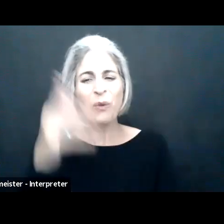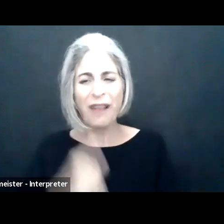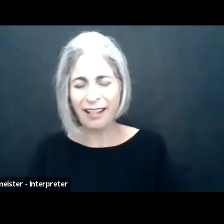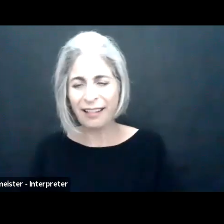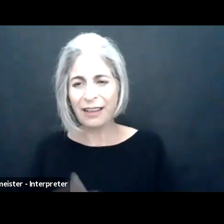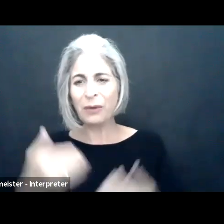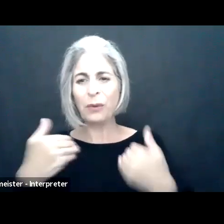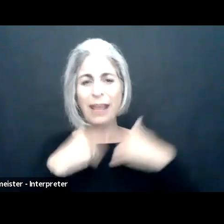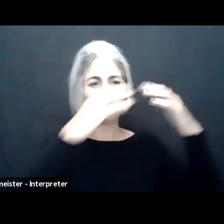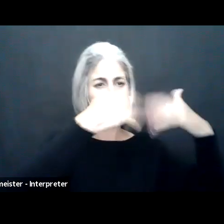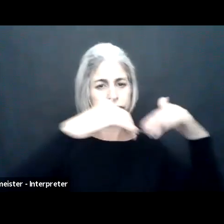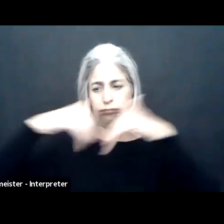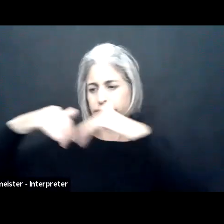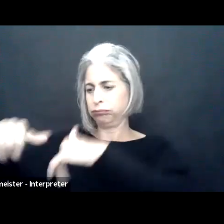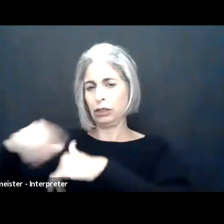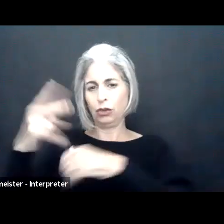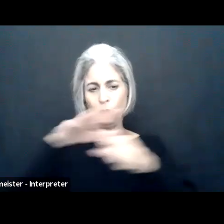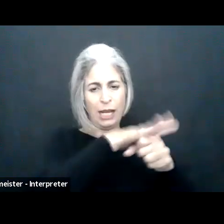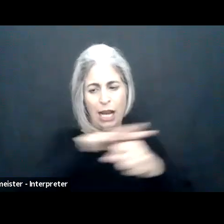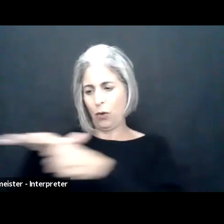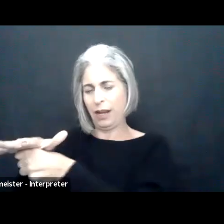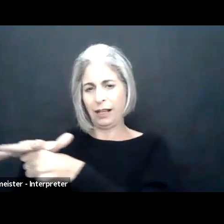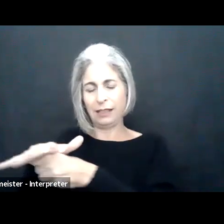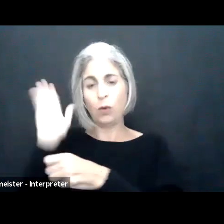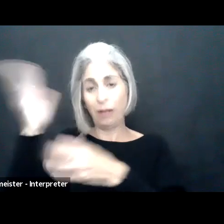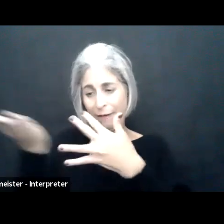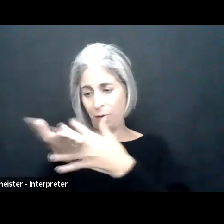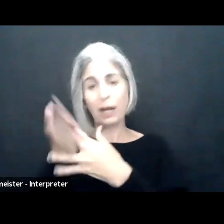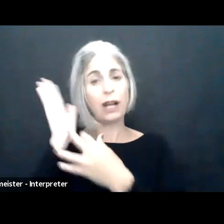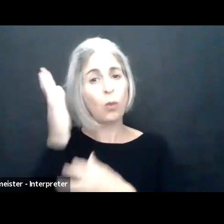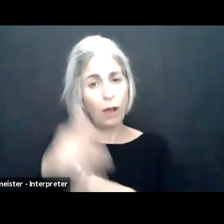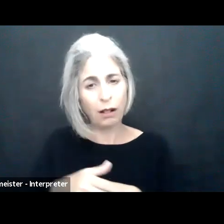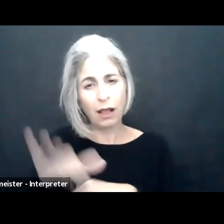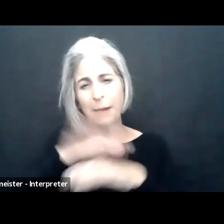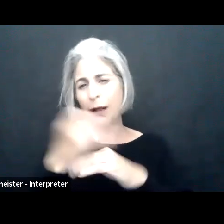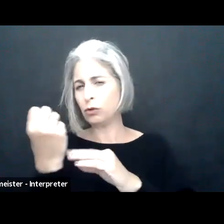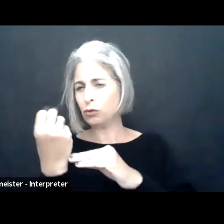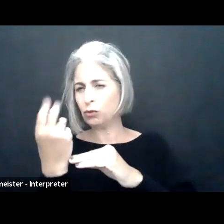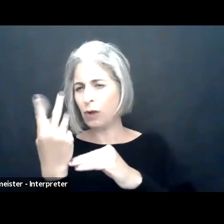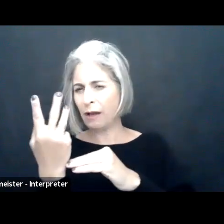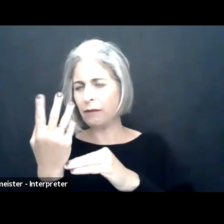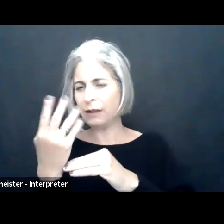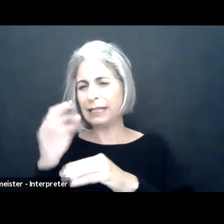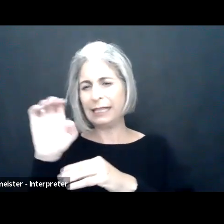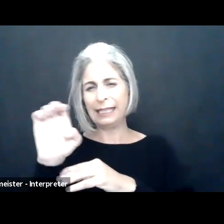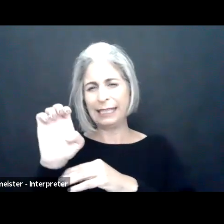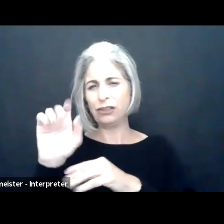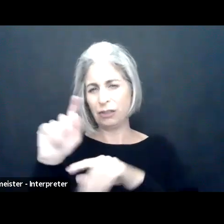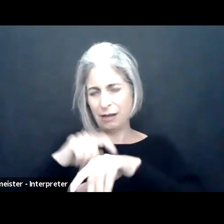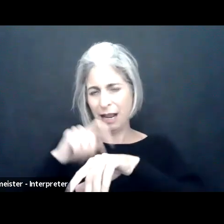and speakers. It's going to be a really great event. And we do have it broken up into two